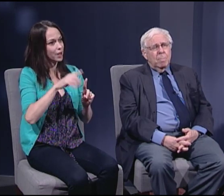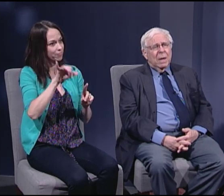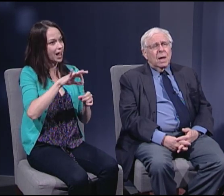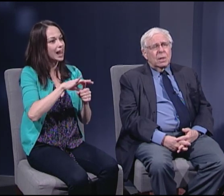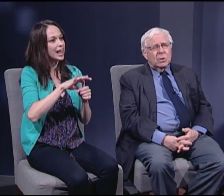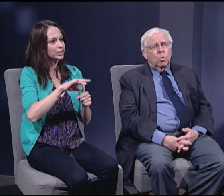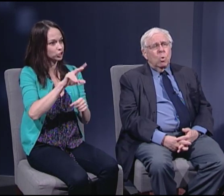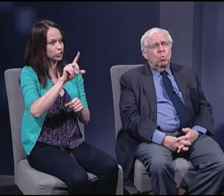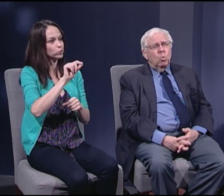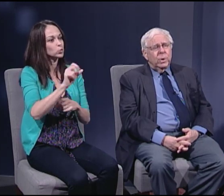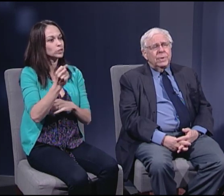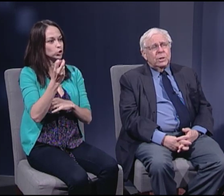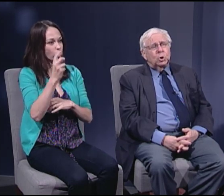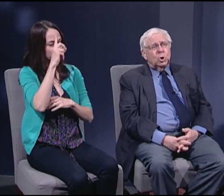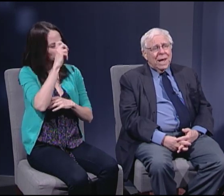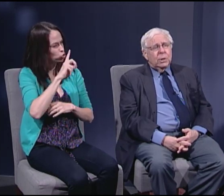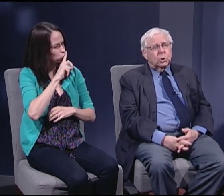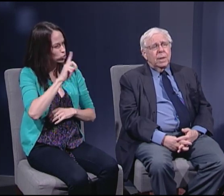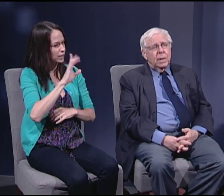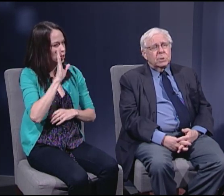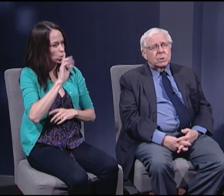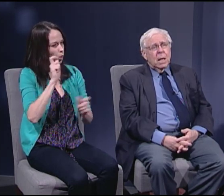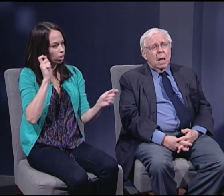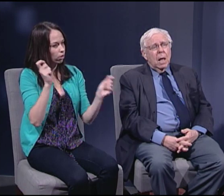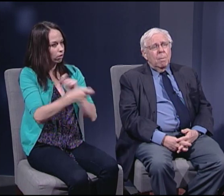because it will really change things.